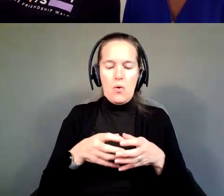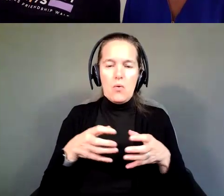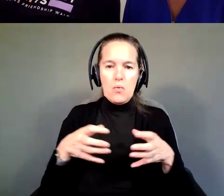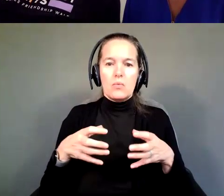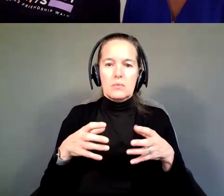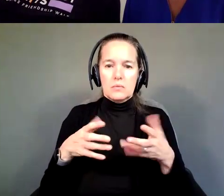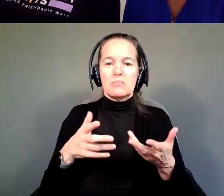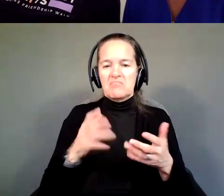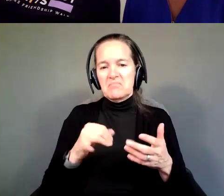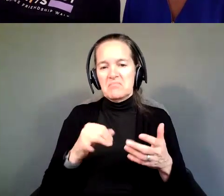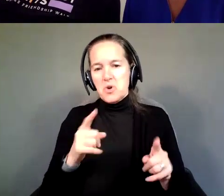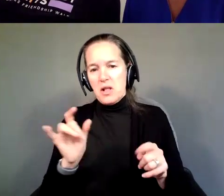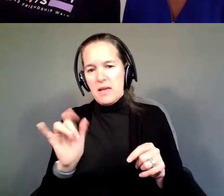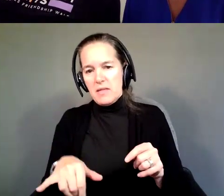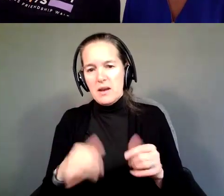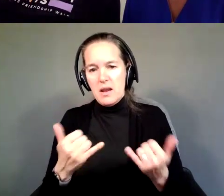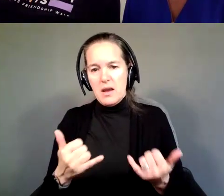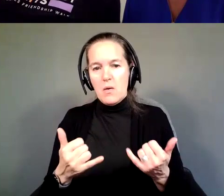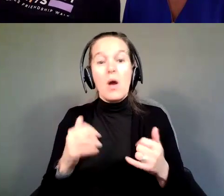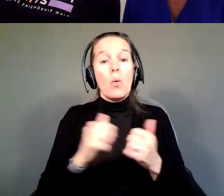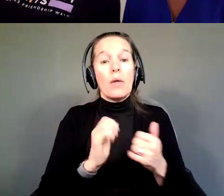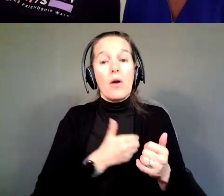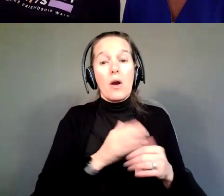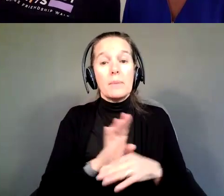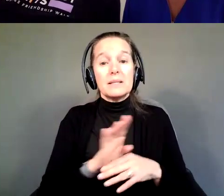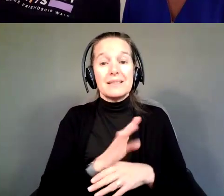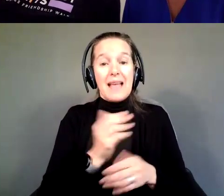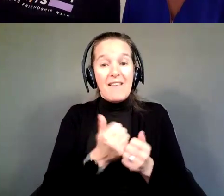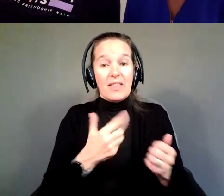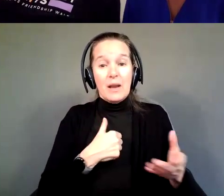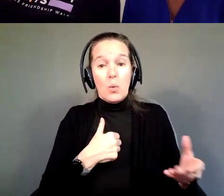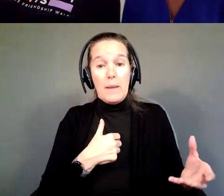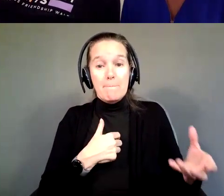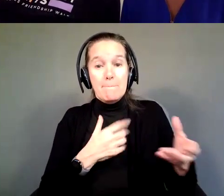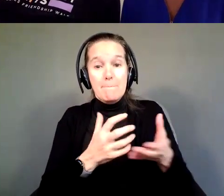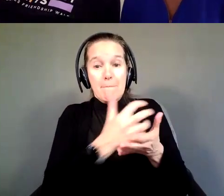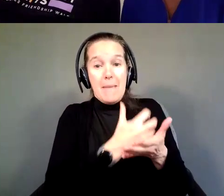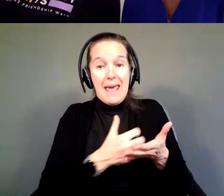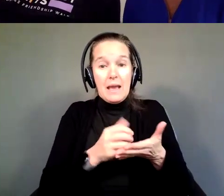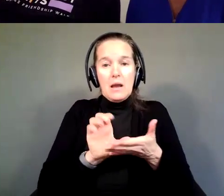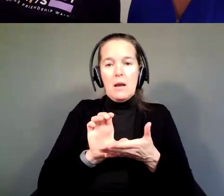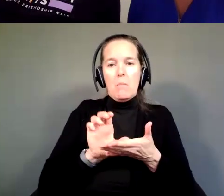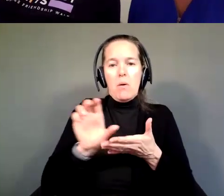Now, also with our business, everything we've made, we've put back into the business. So, we've kept growing. We're now relocating.